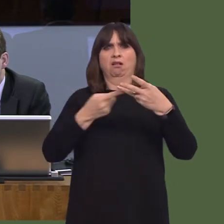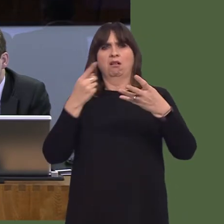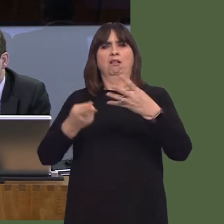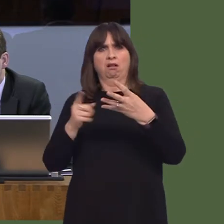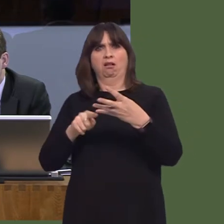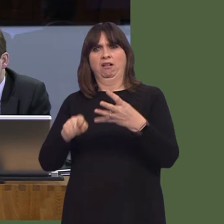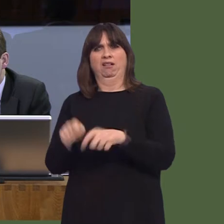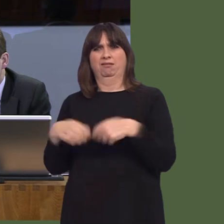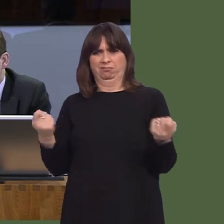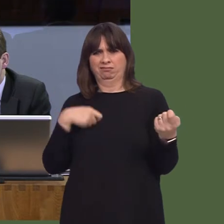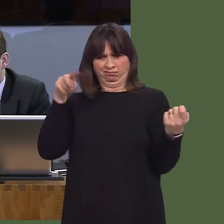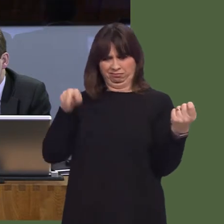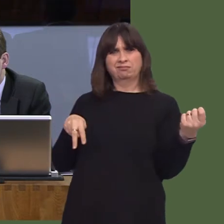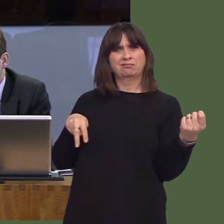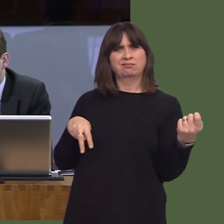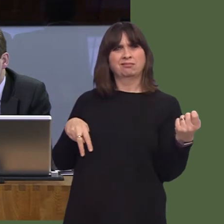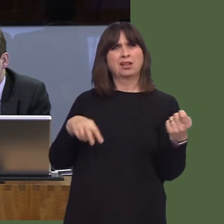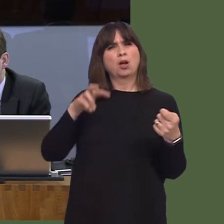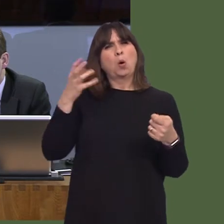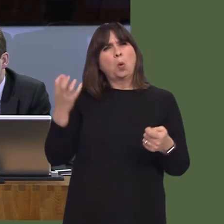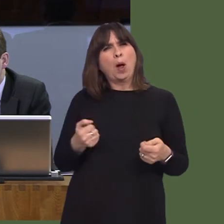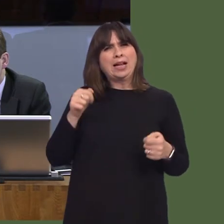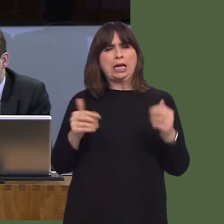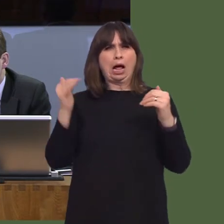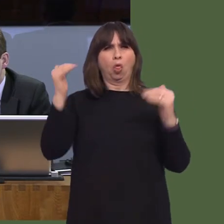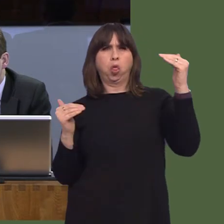There's a broader market for credit unions in other developed nations.